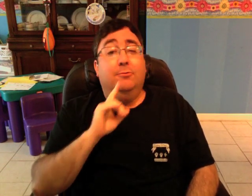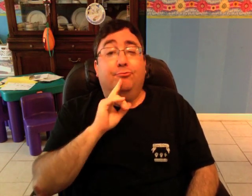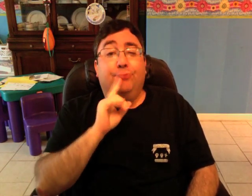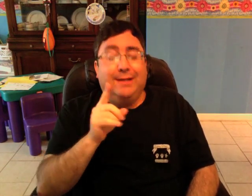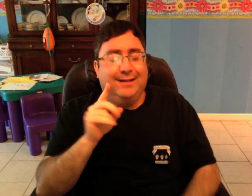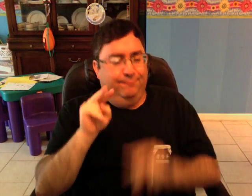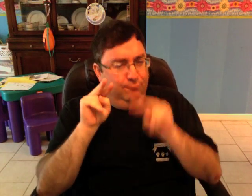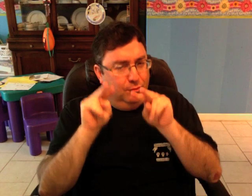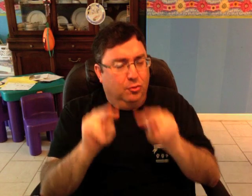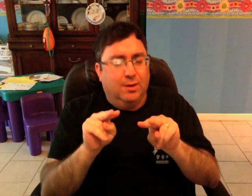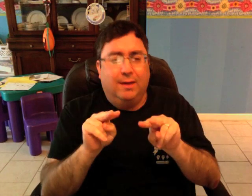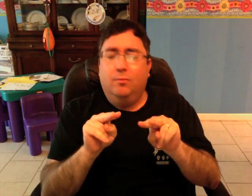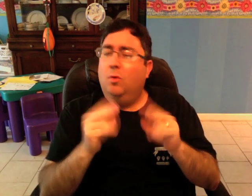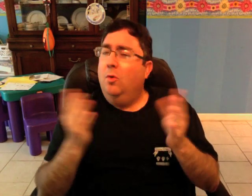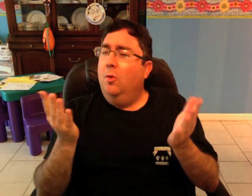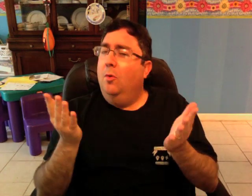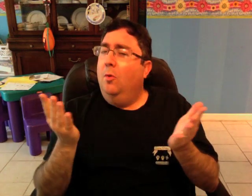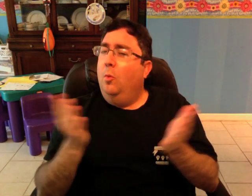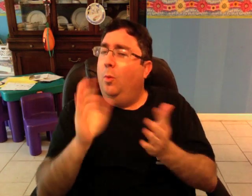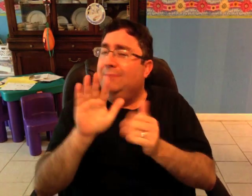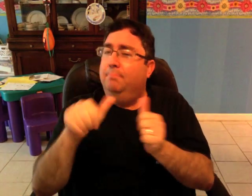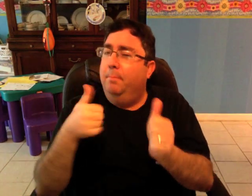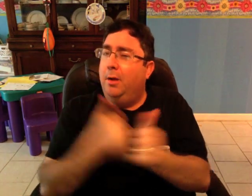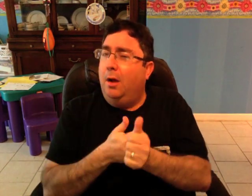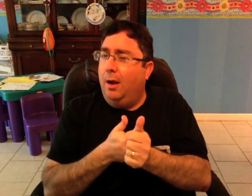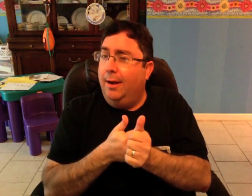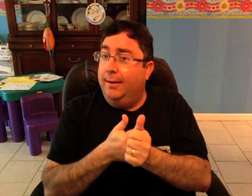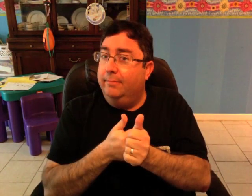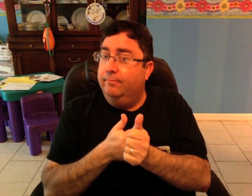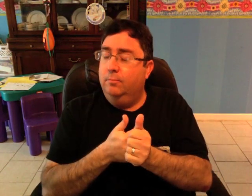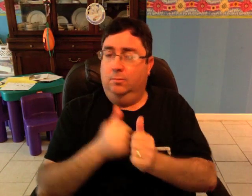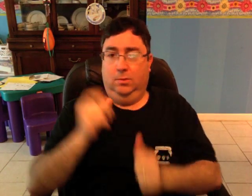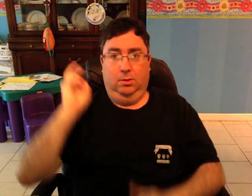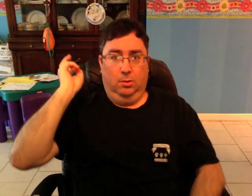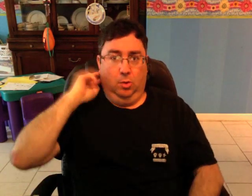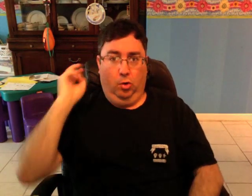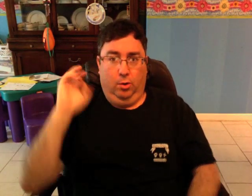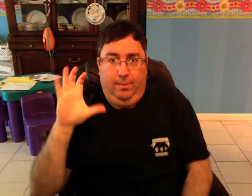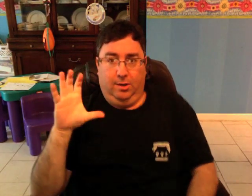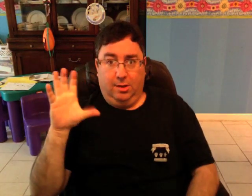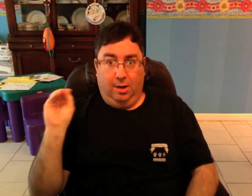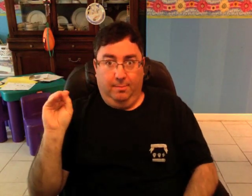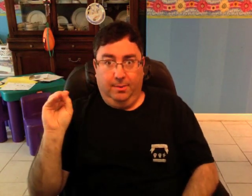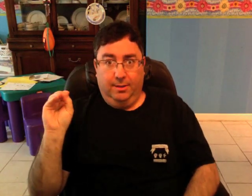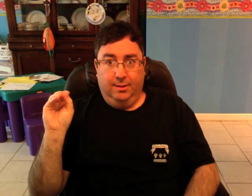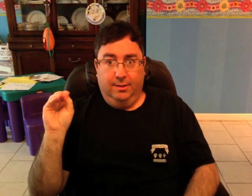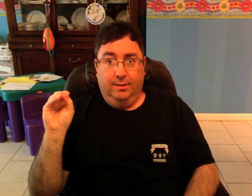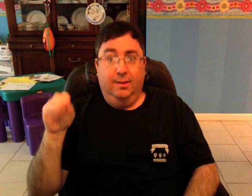But if you really look at it, what's behind this? A Cochlear Corporation